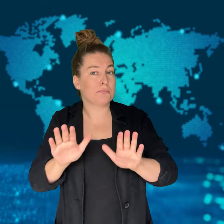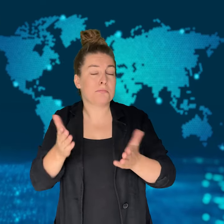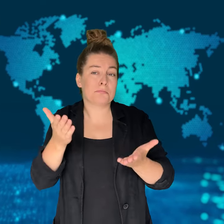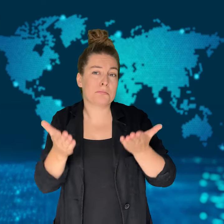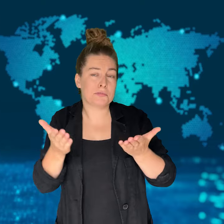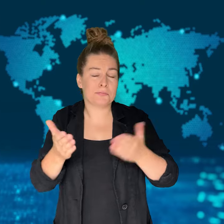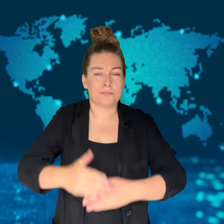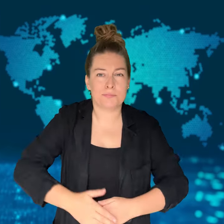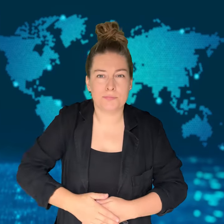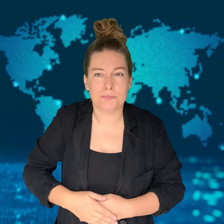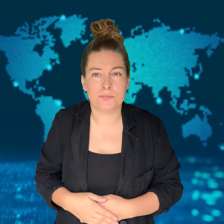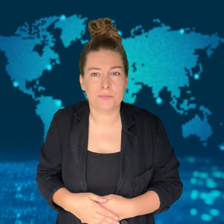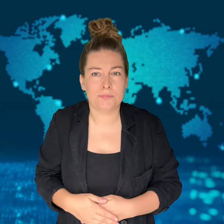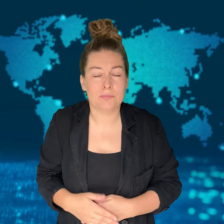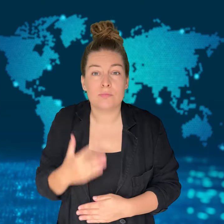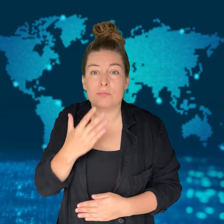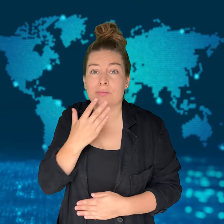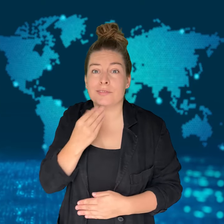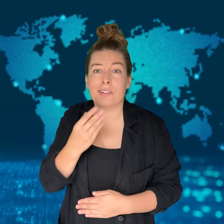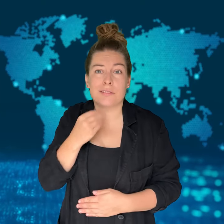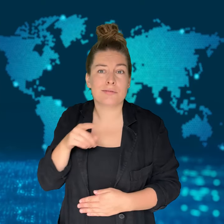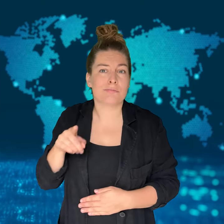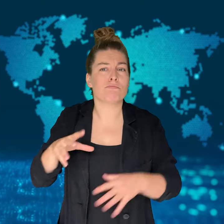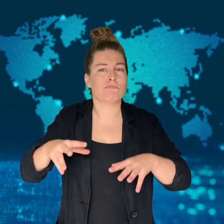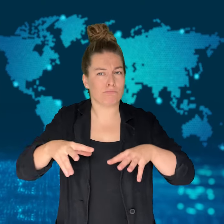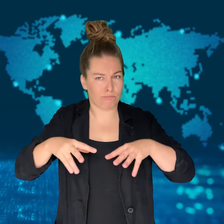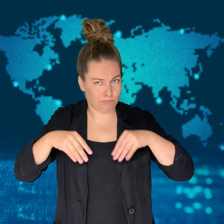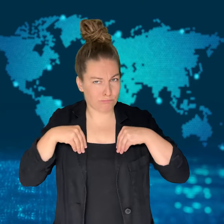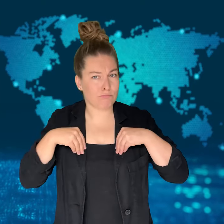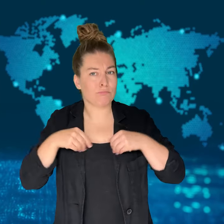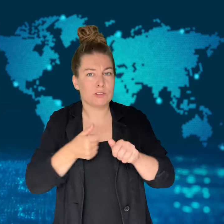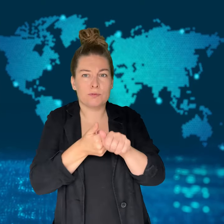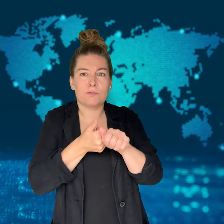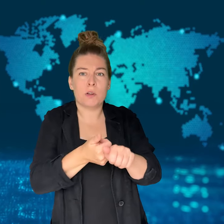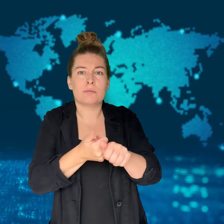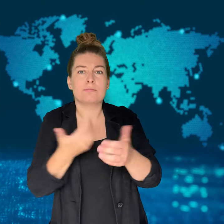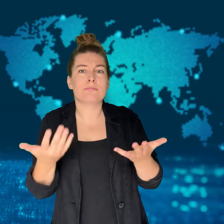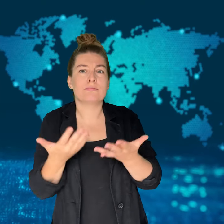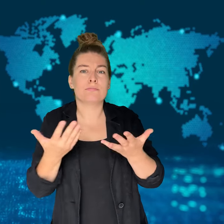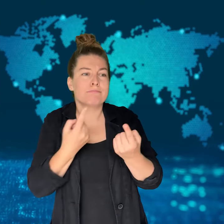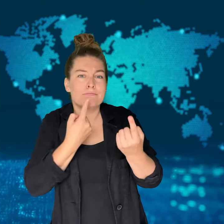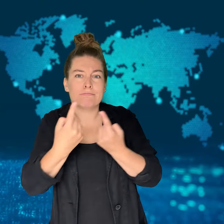a long-lasting ceasefire.